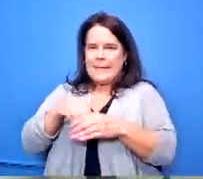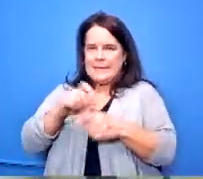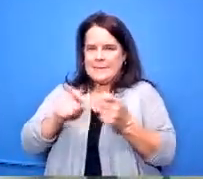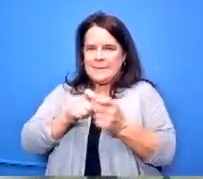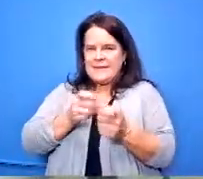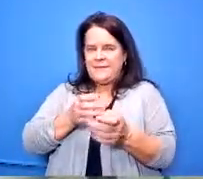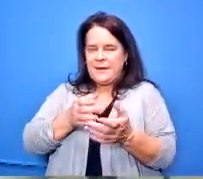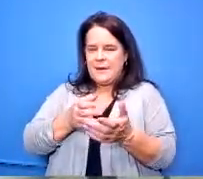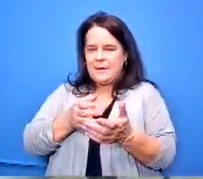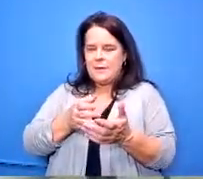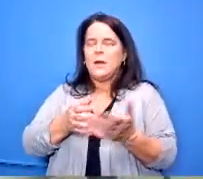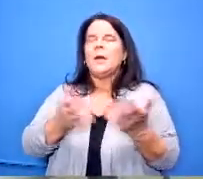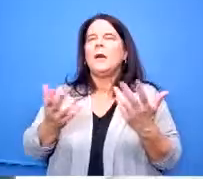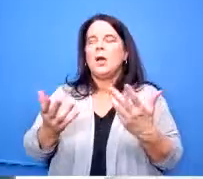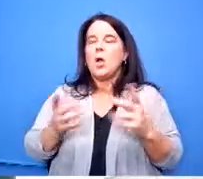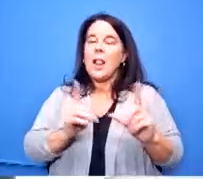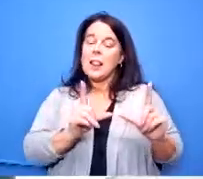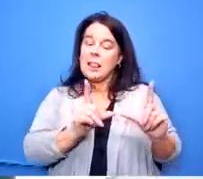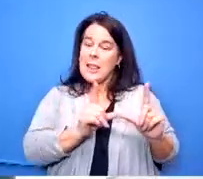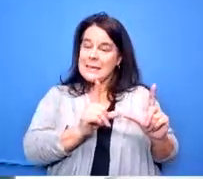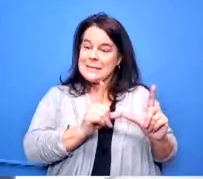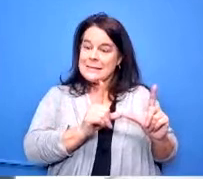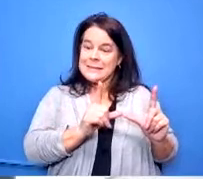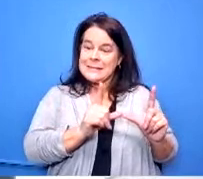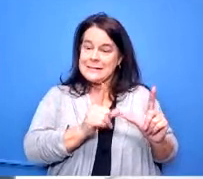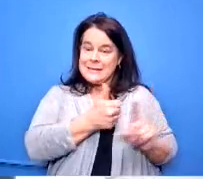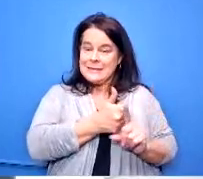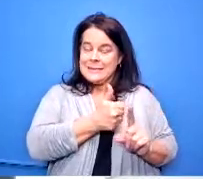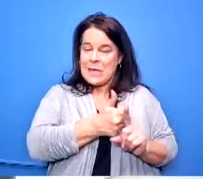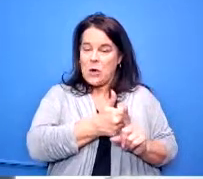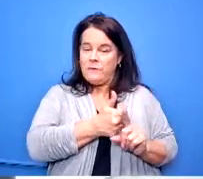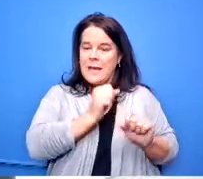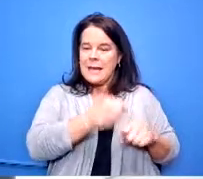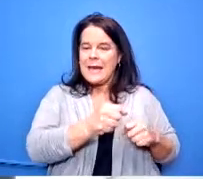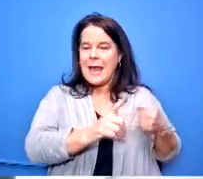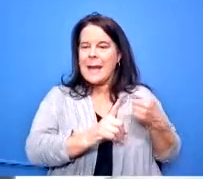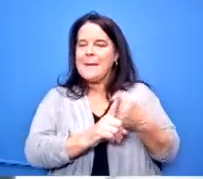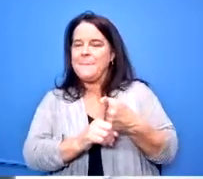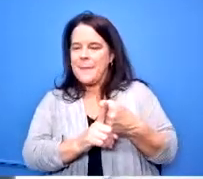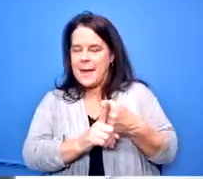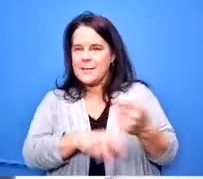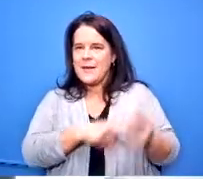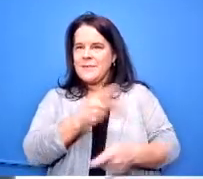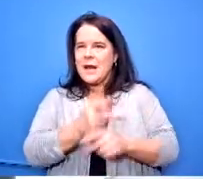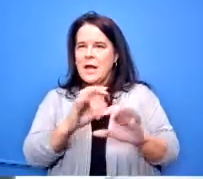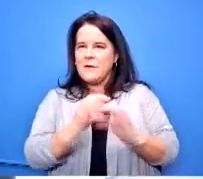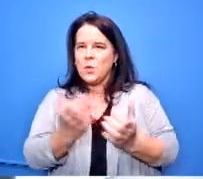well the licensure of the teacher can impact the kinds of courses that are offered and